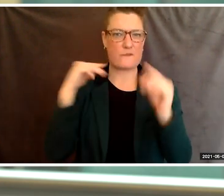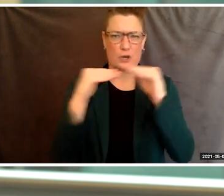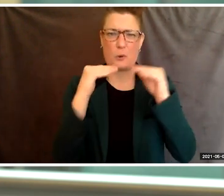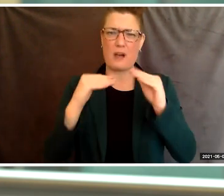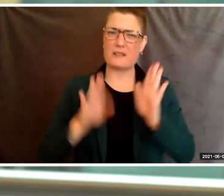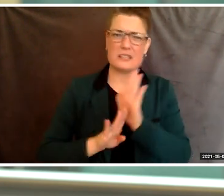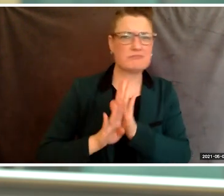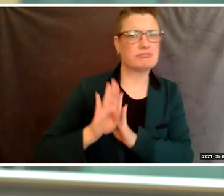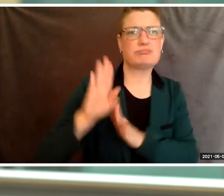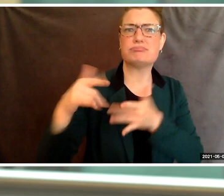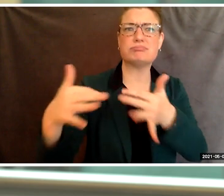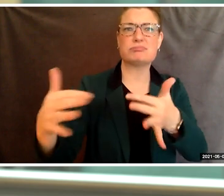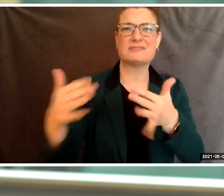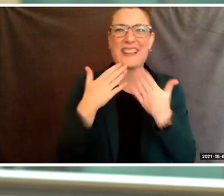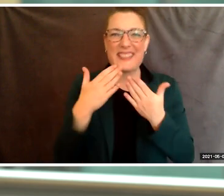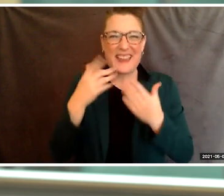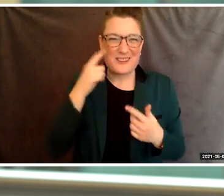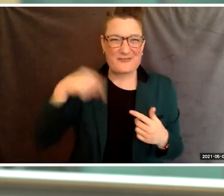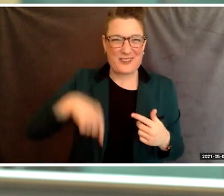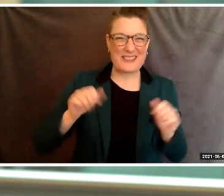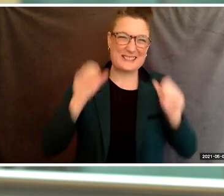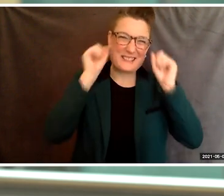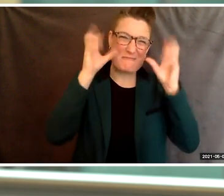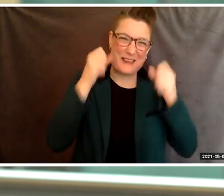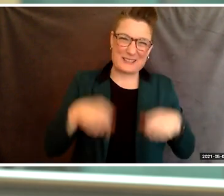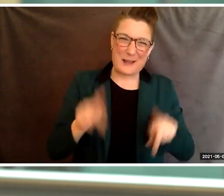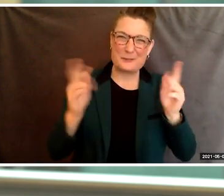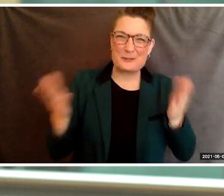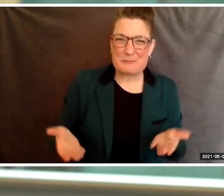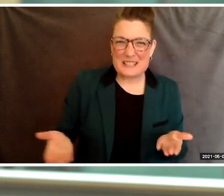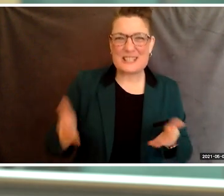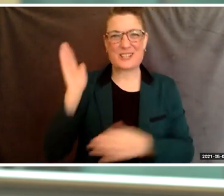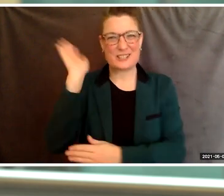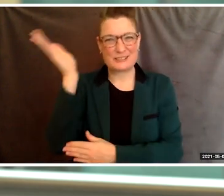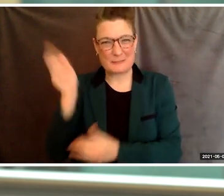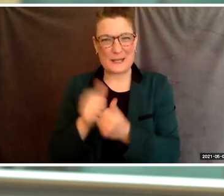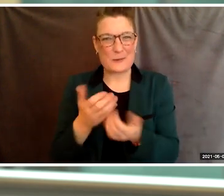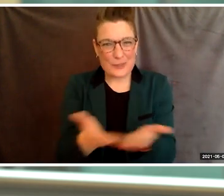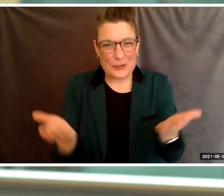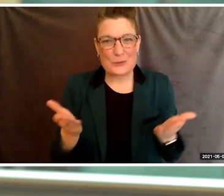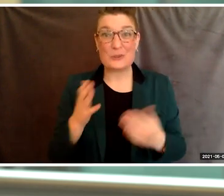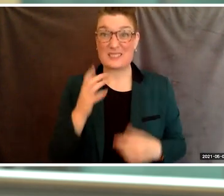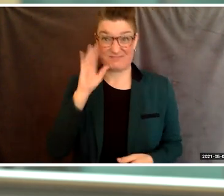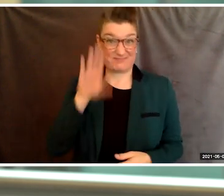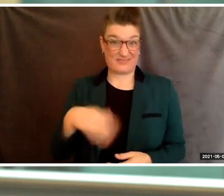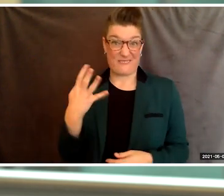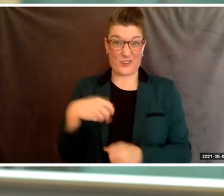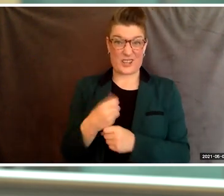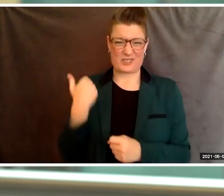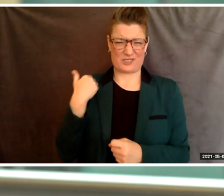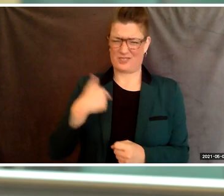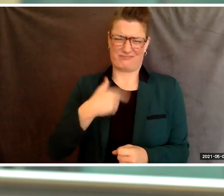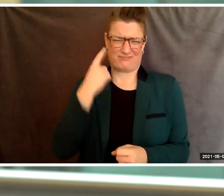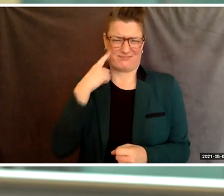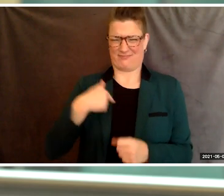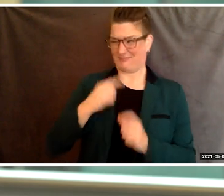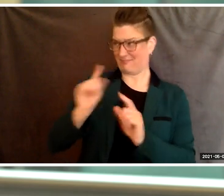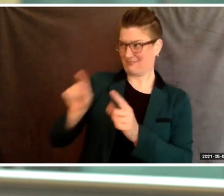Thank you all for your amazing opportunity to speak. And just four years ago, I never would have imagined that I would go to college, graduate from college,